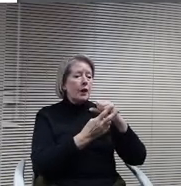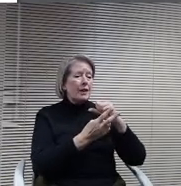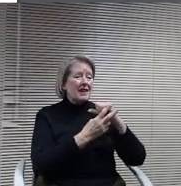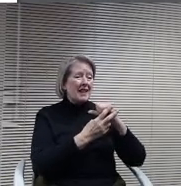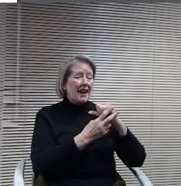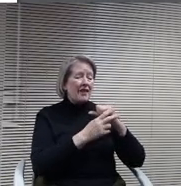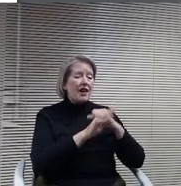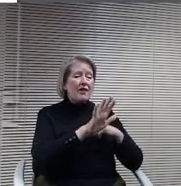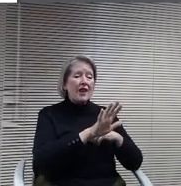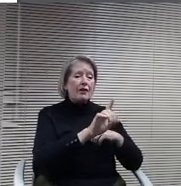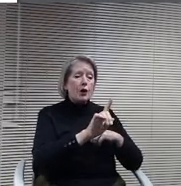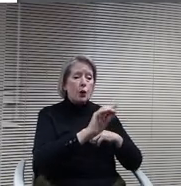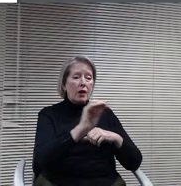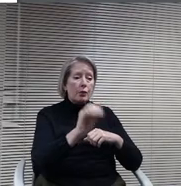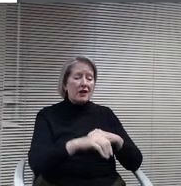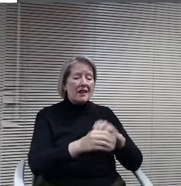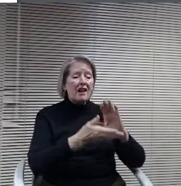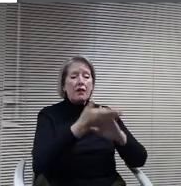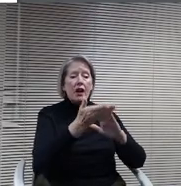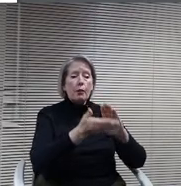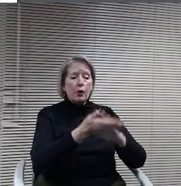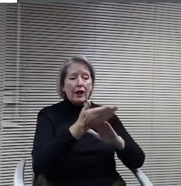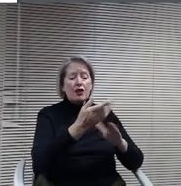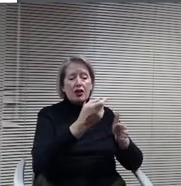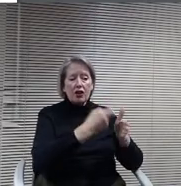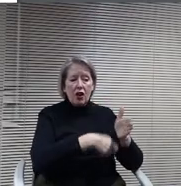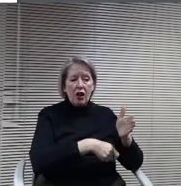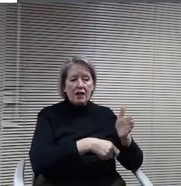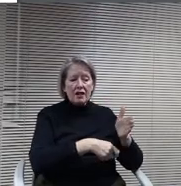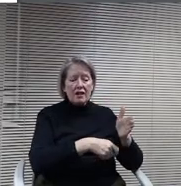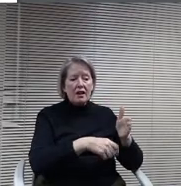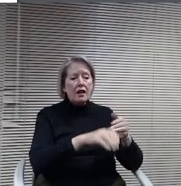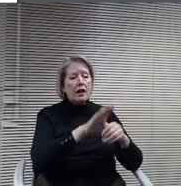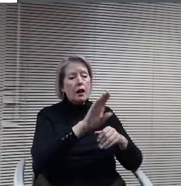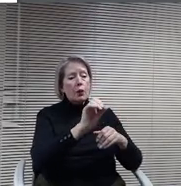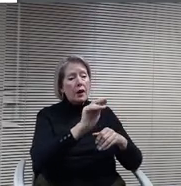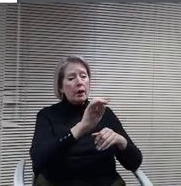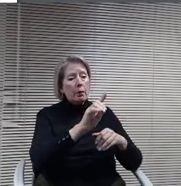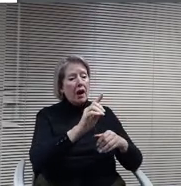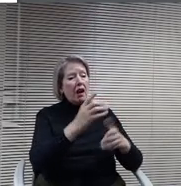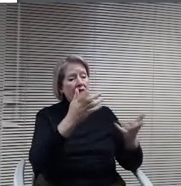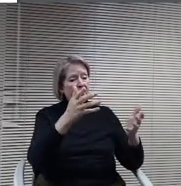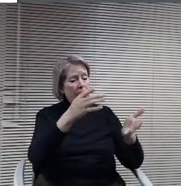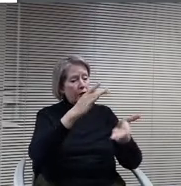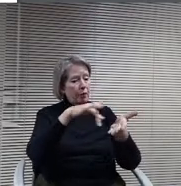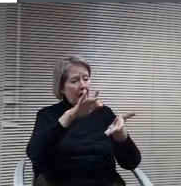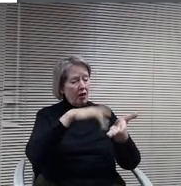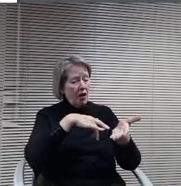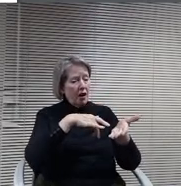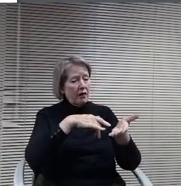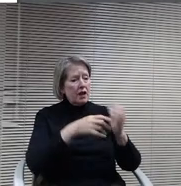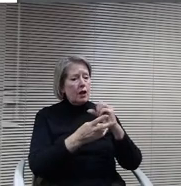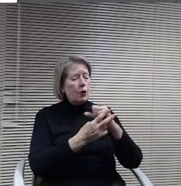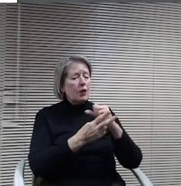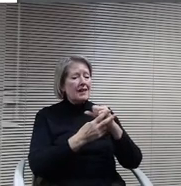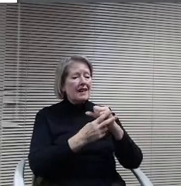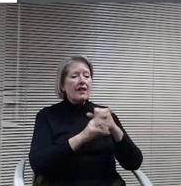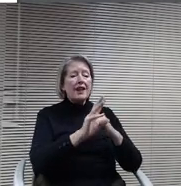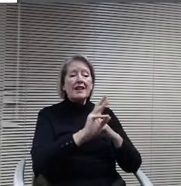costs, and then once the bond drops off and we don't have that payment anymore. Basically we're saving about 62% of those